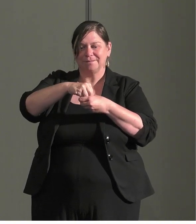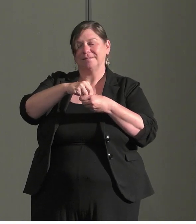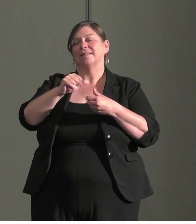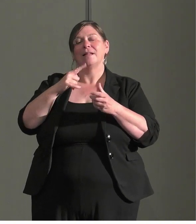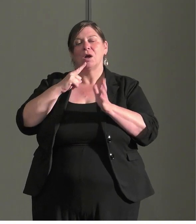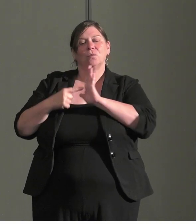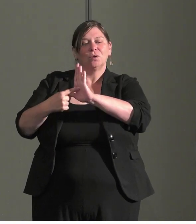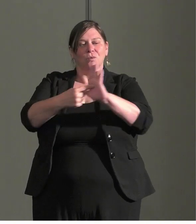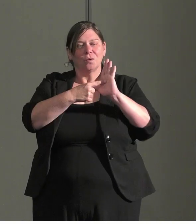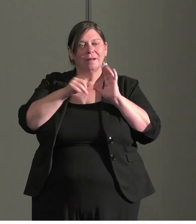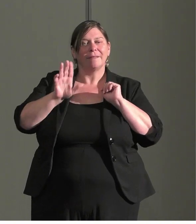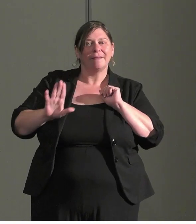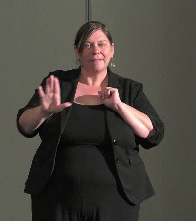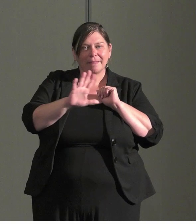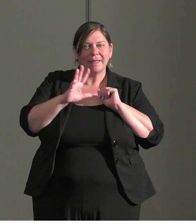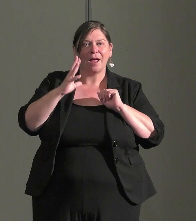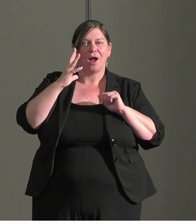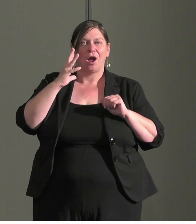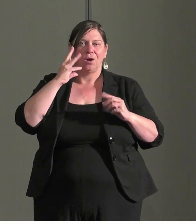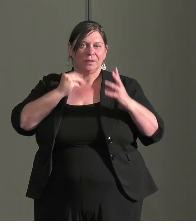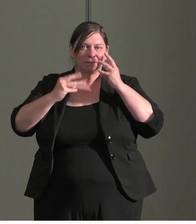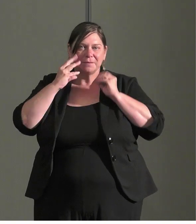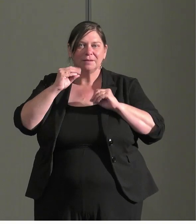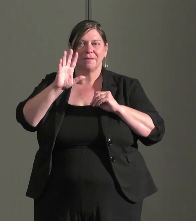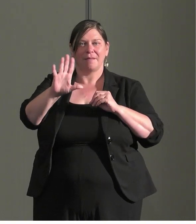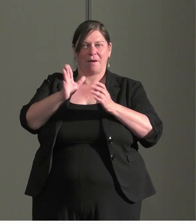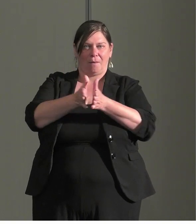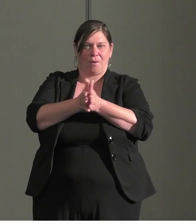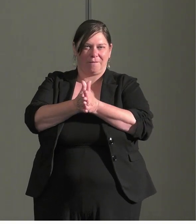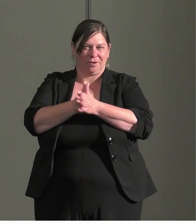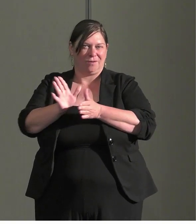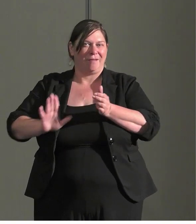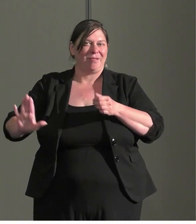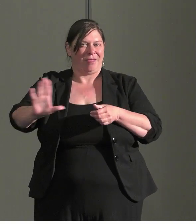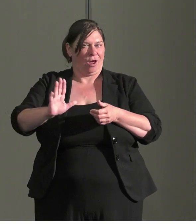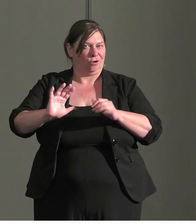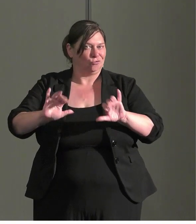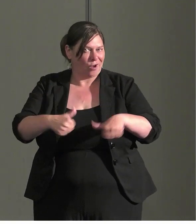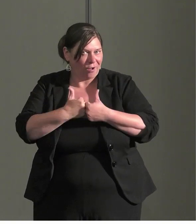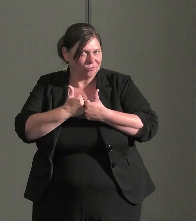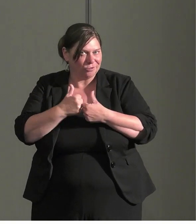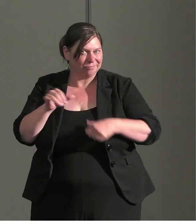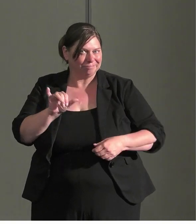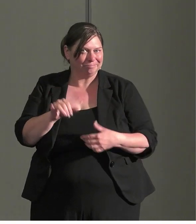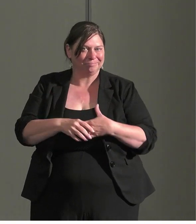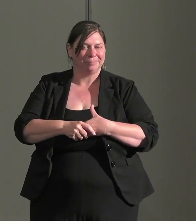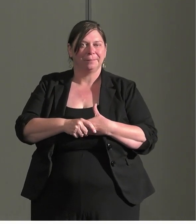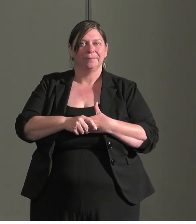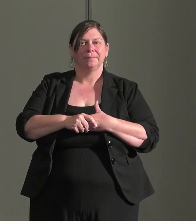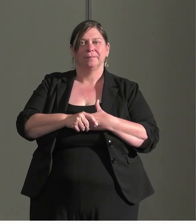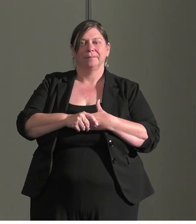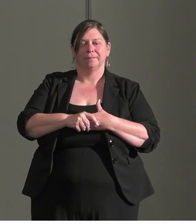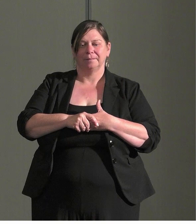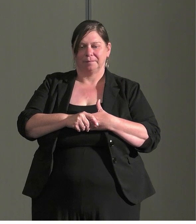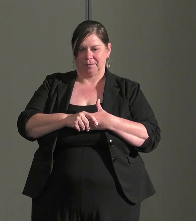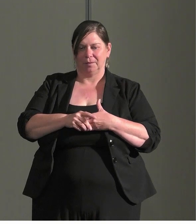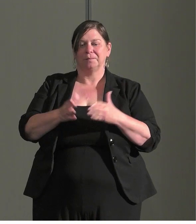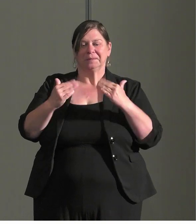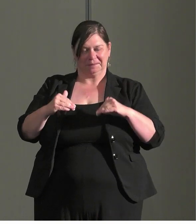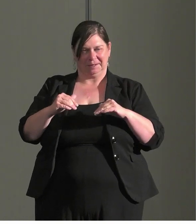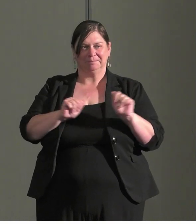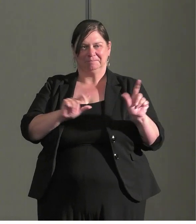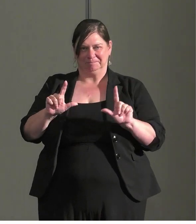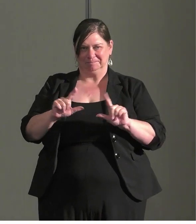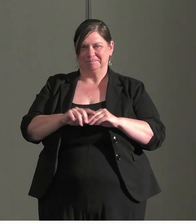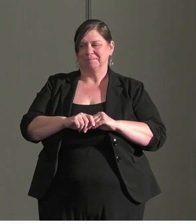their experiences motivations and challenges. If we could move on to the next slide. So